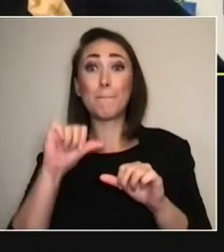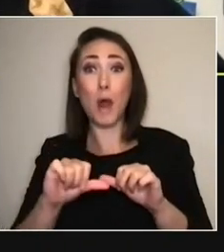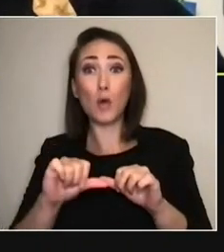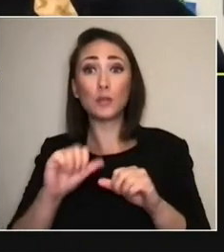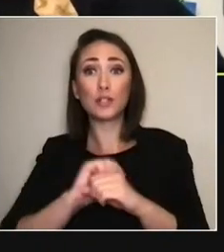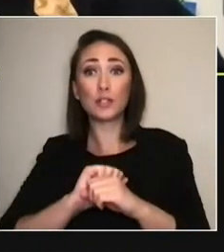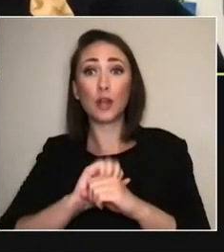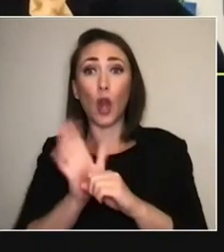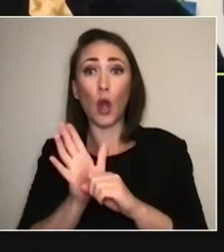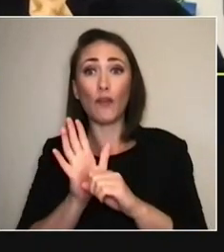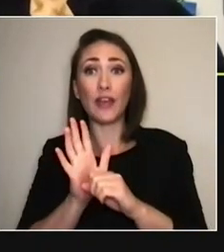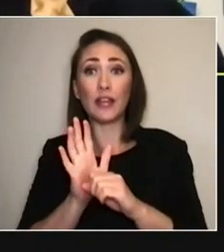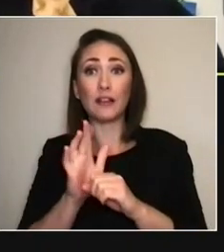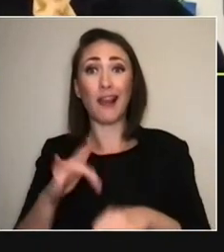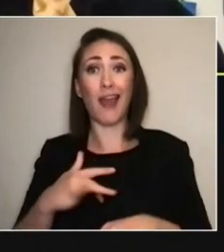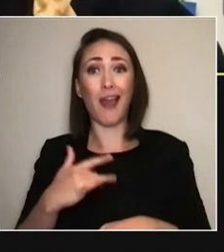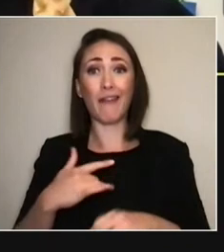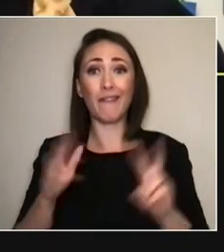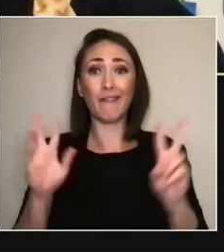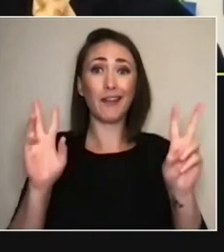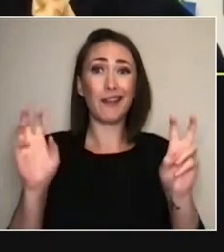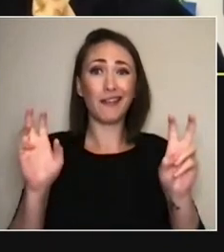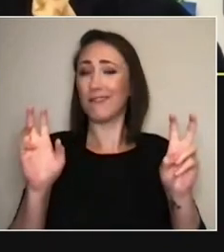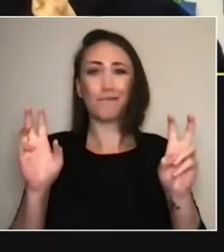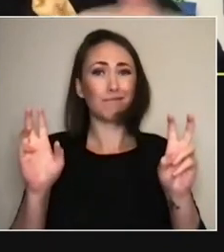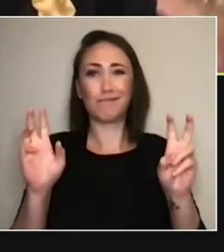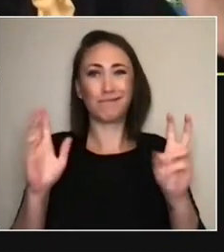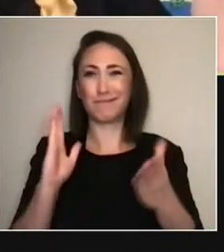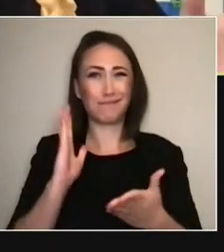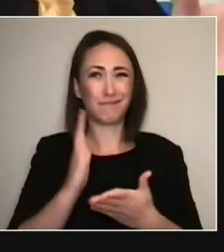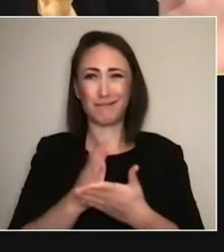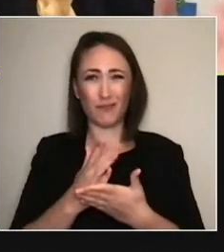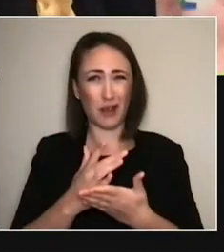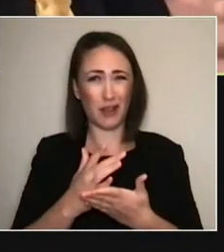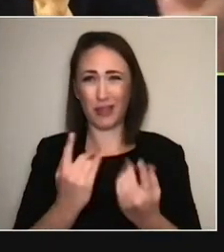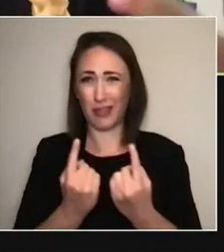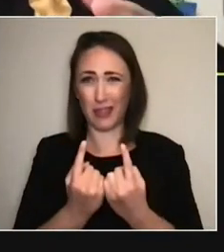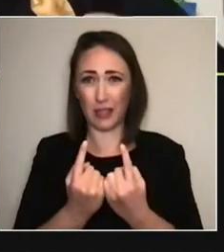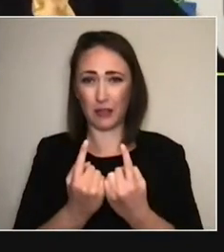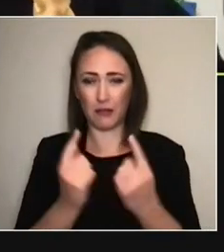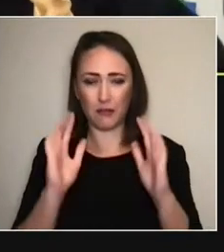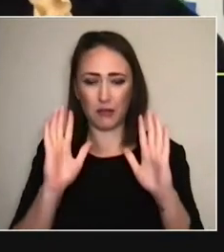But I'm just wondering how much longer we continue to privilege the in-person events.